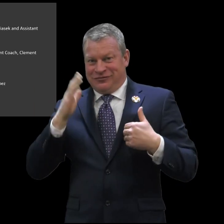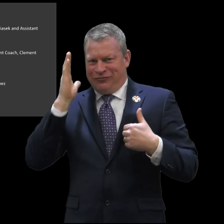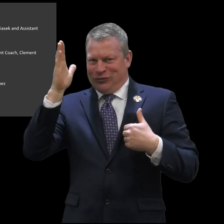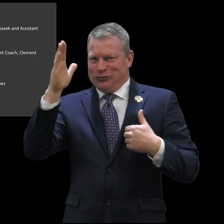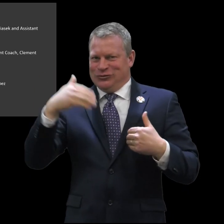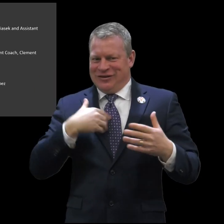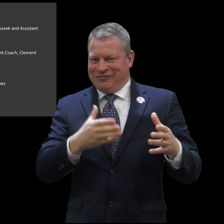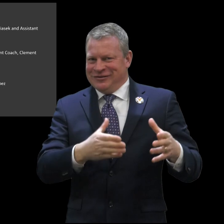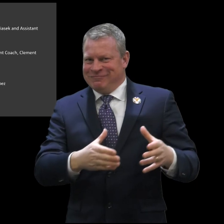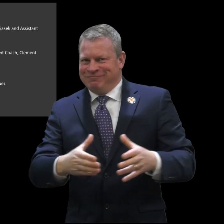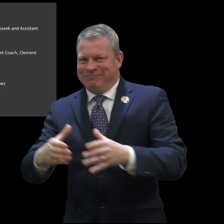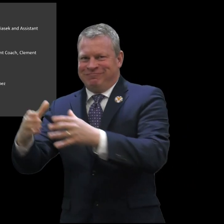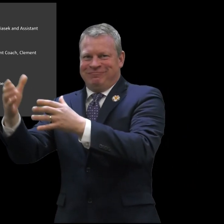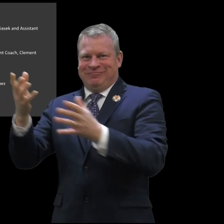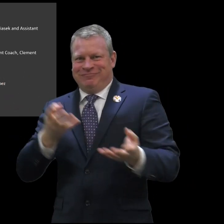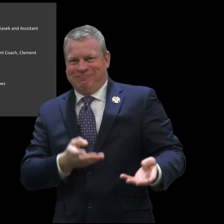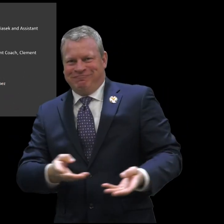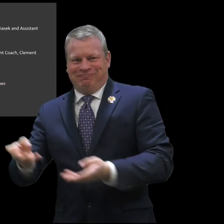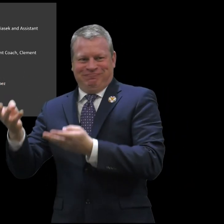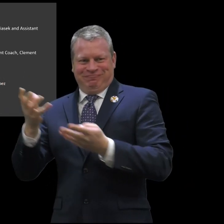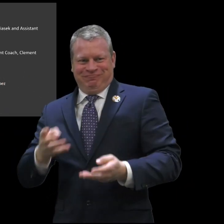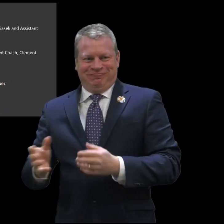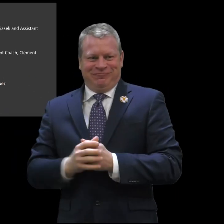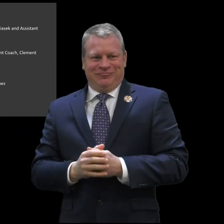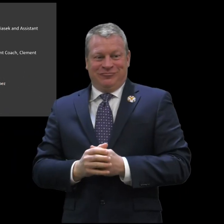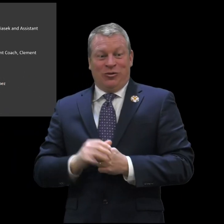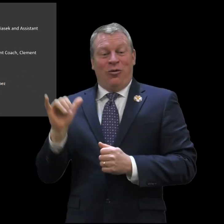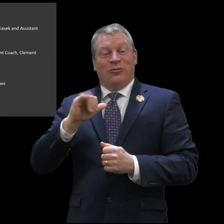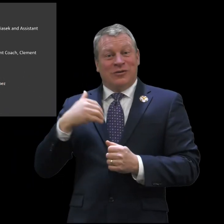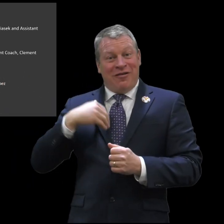impressed with those young boys and I know they also have a great future ahead